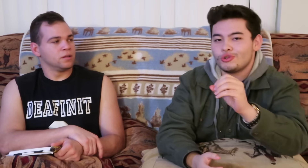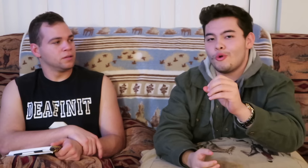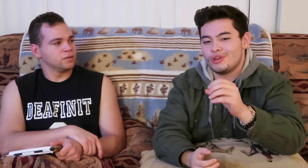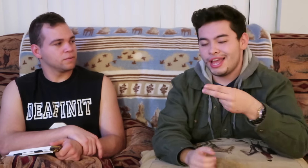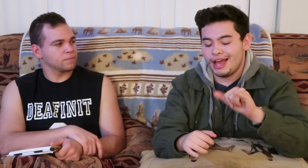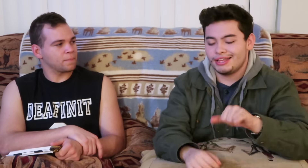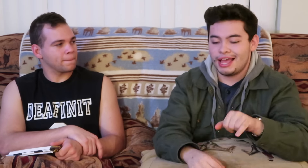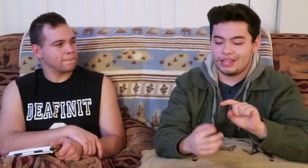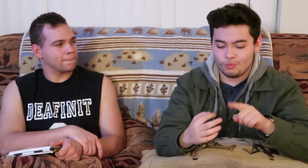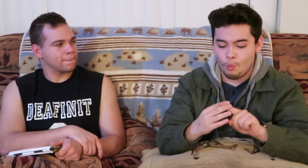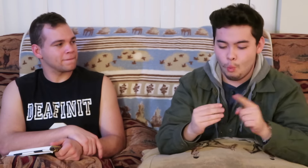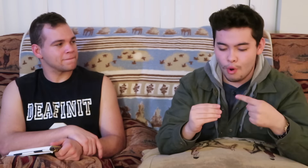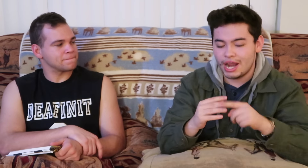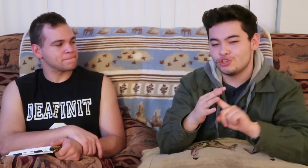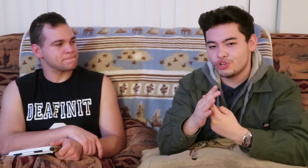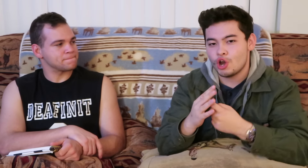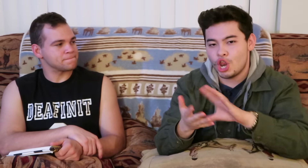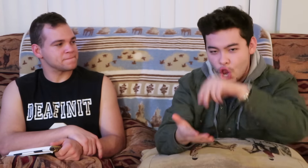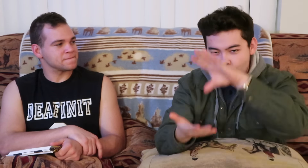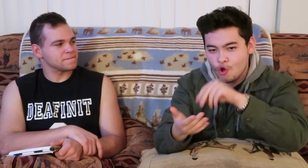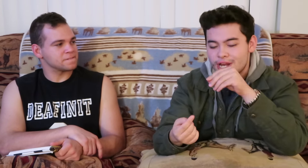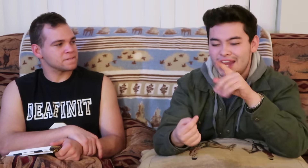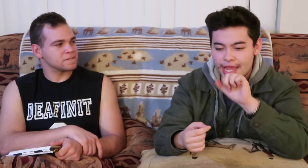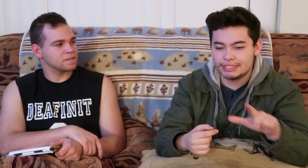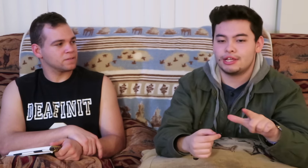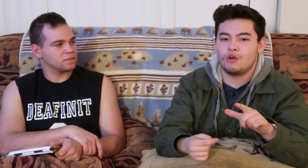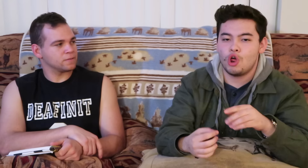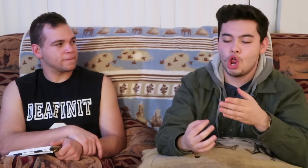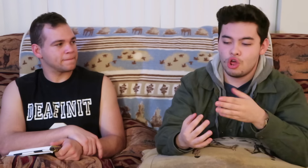so, that's when i started learning asl,